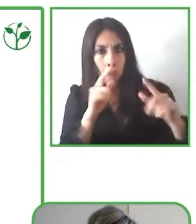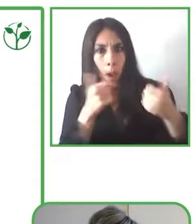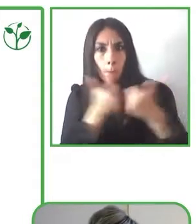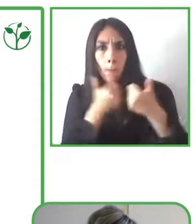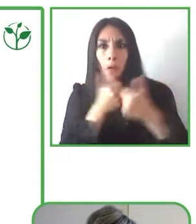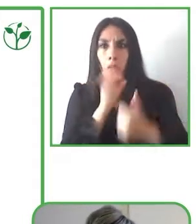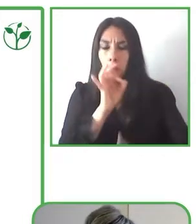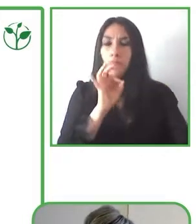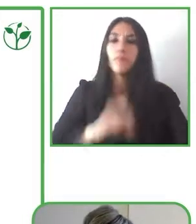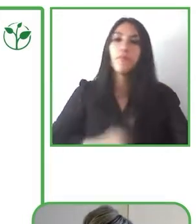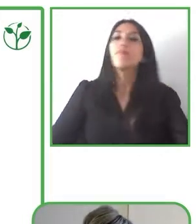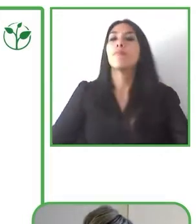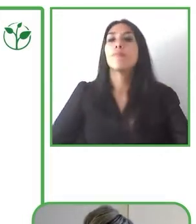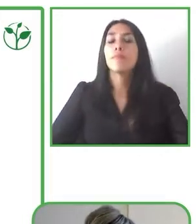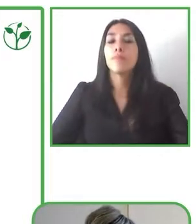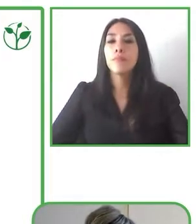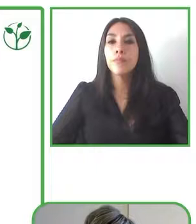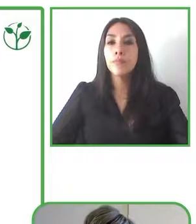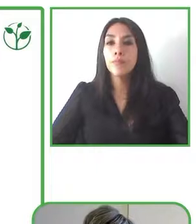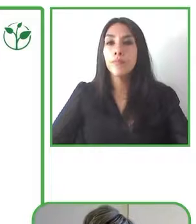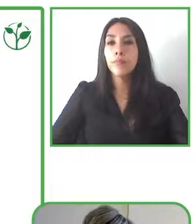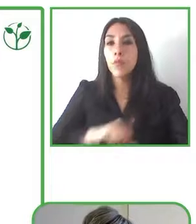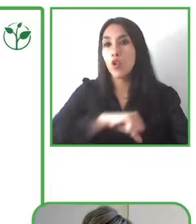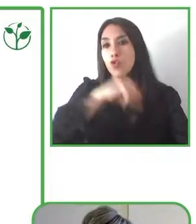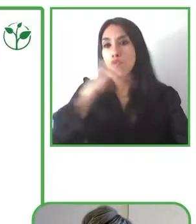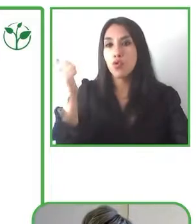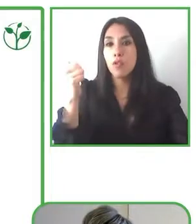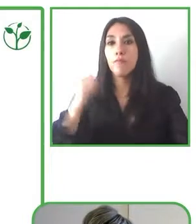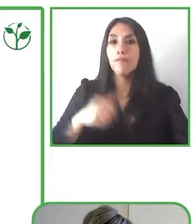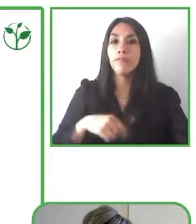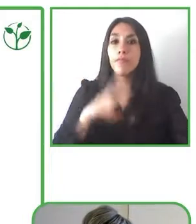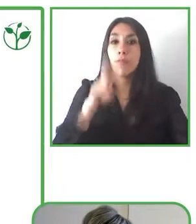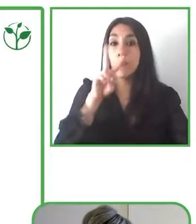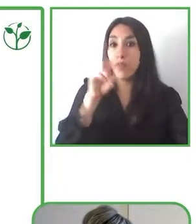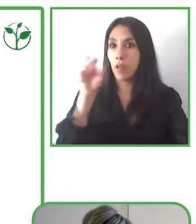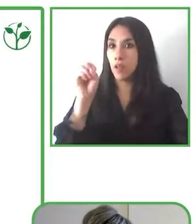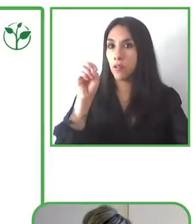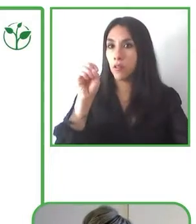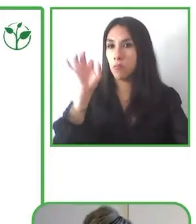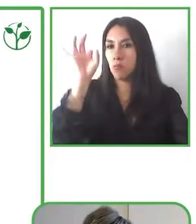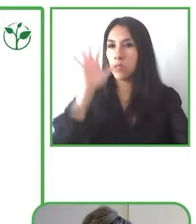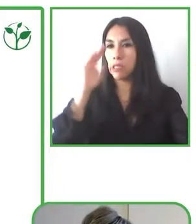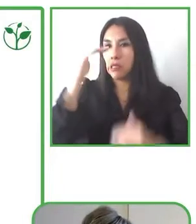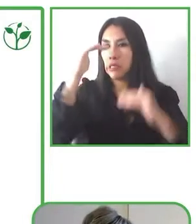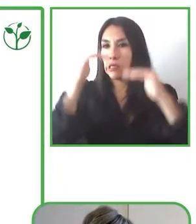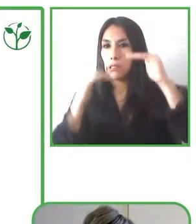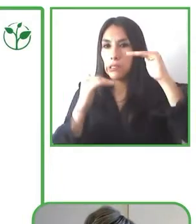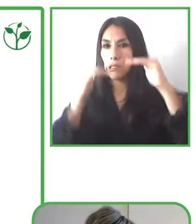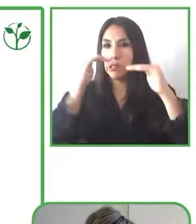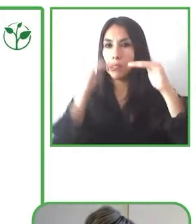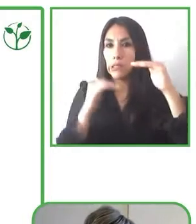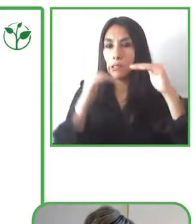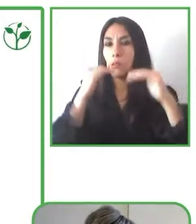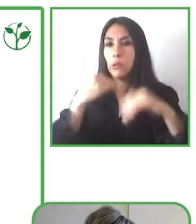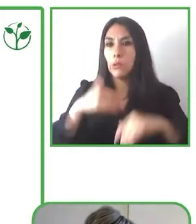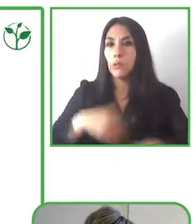We have had 21,000 downloads, more than 900 activities have been registered